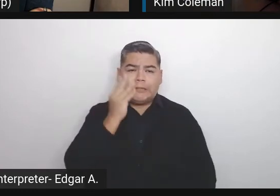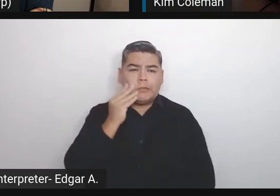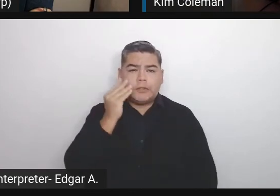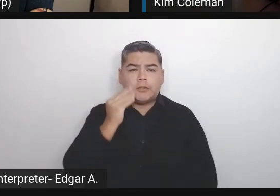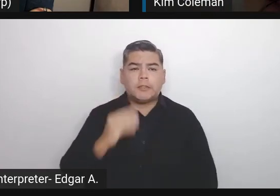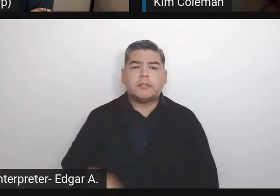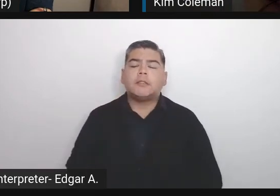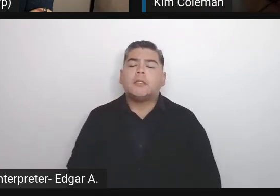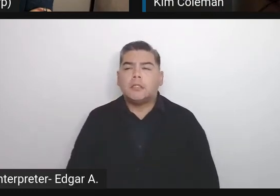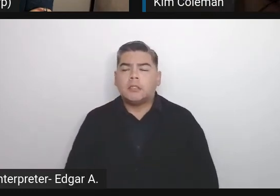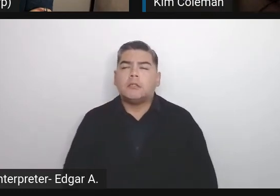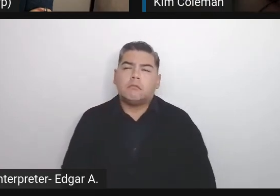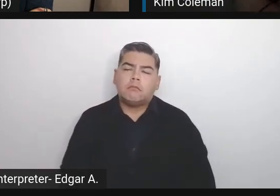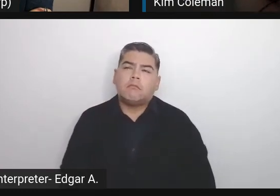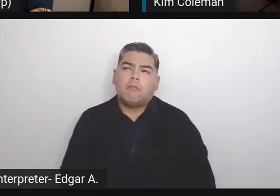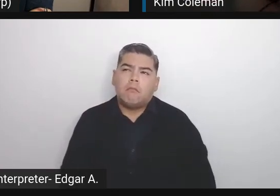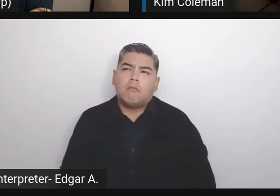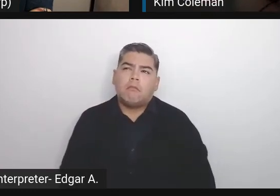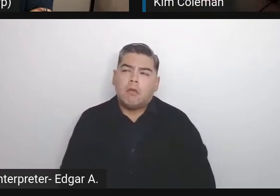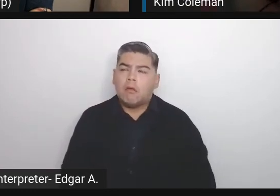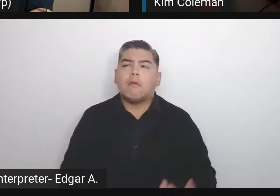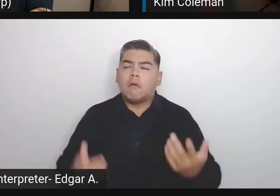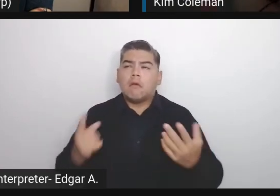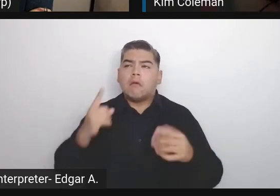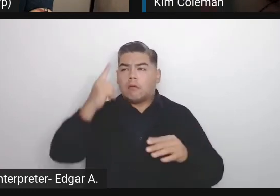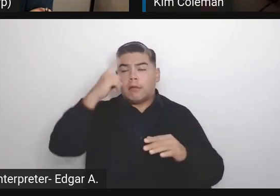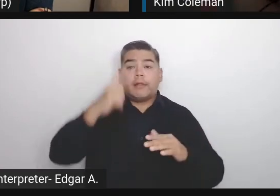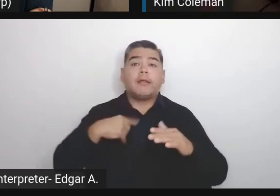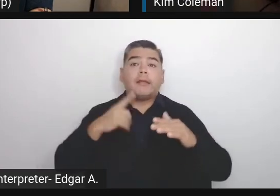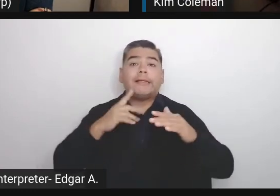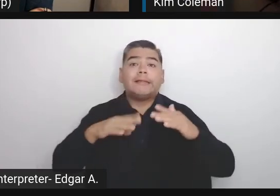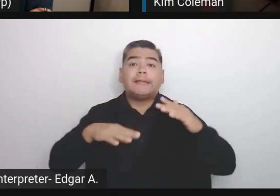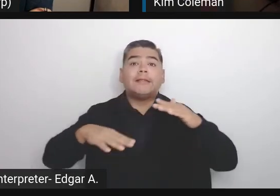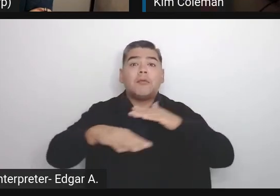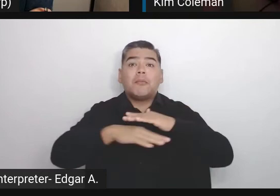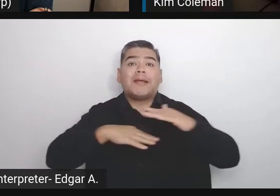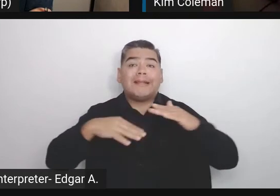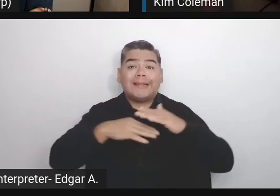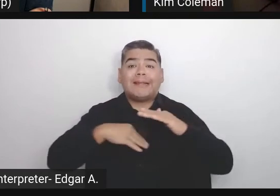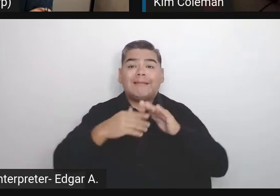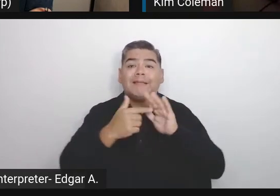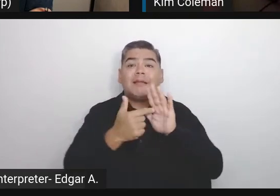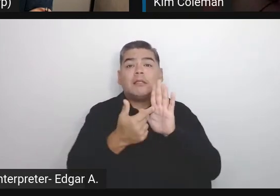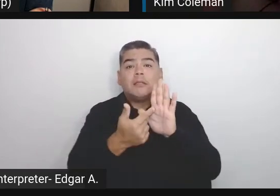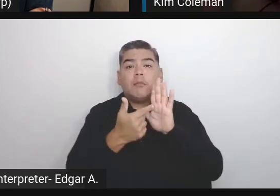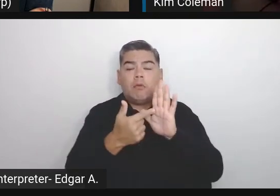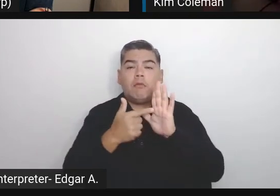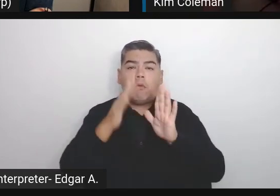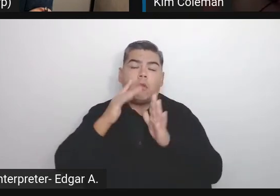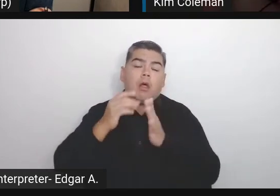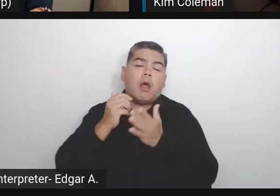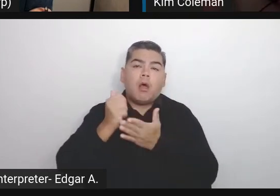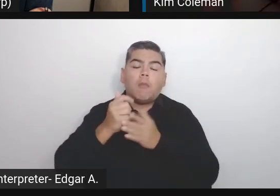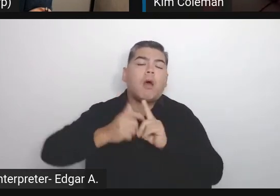the most basic example that would automate all the build process deploy,